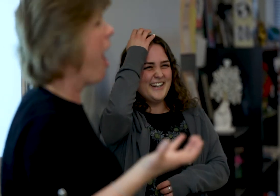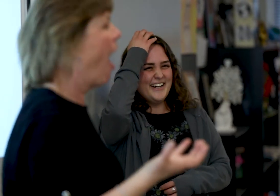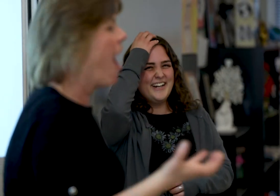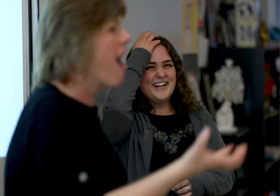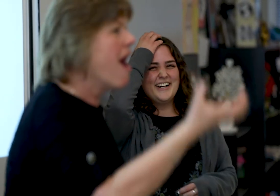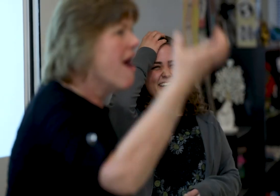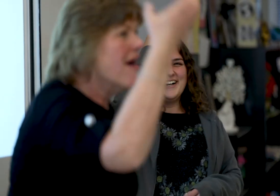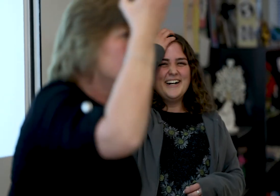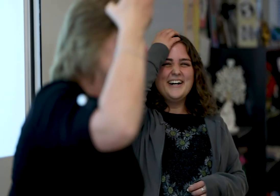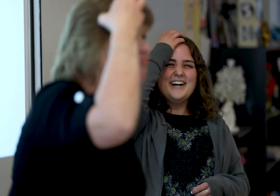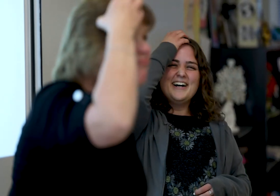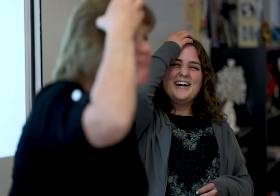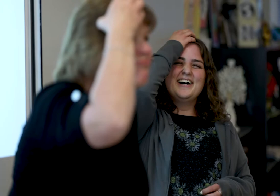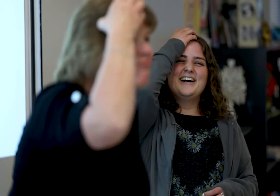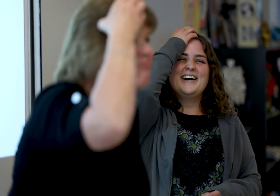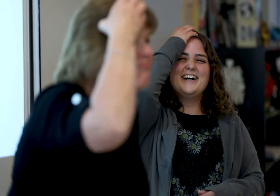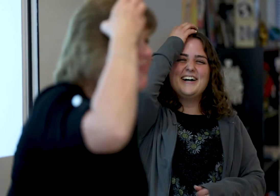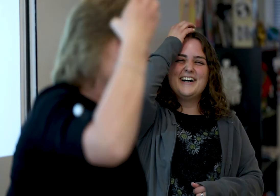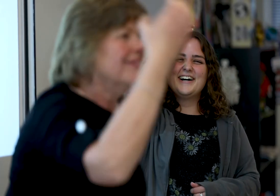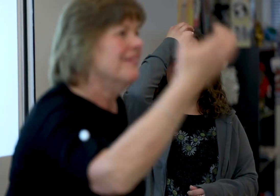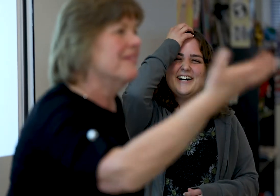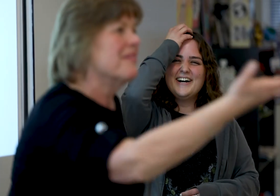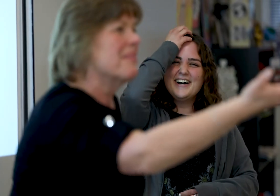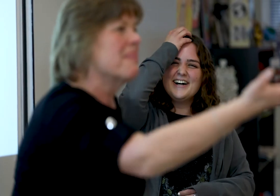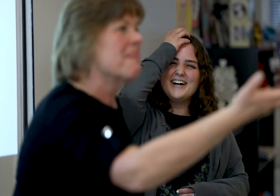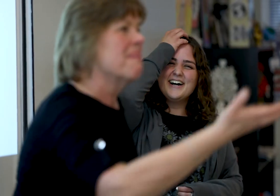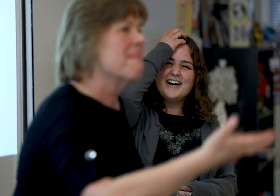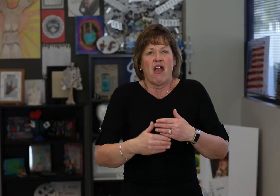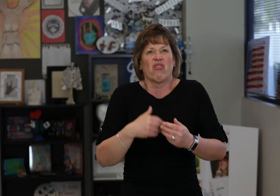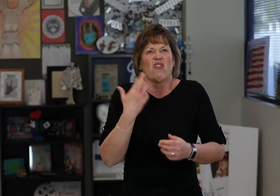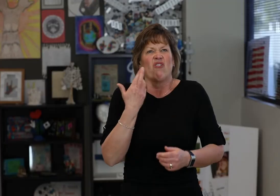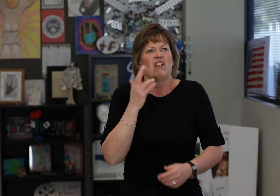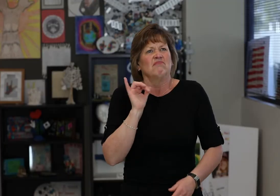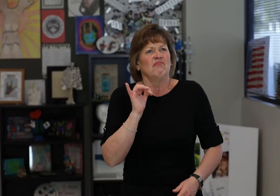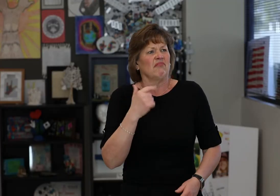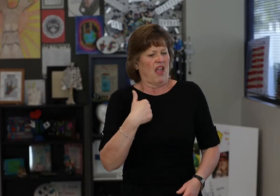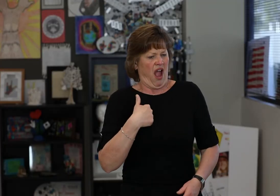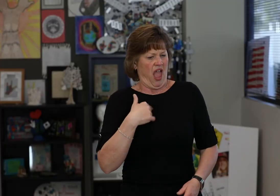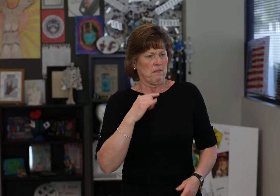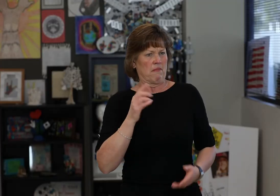and the student and that is an amazing process. The students later realize I'm